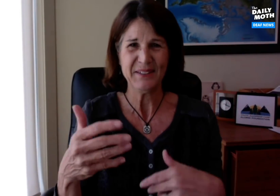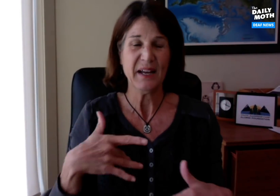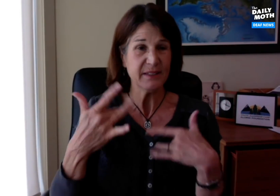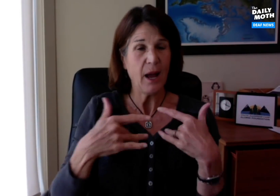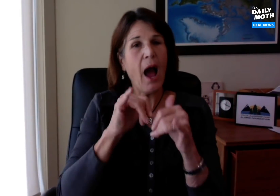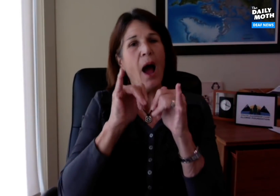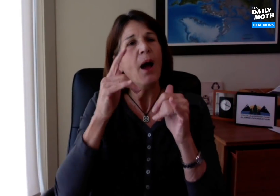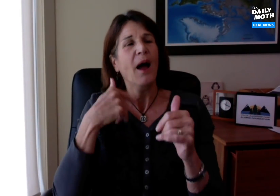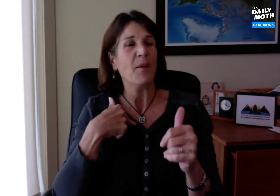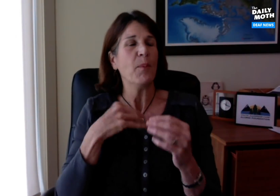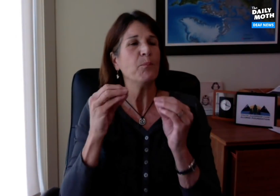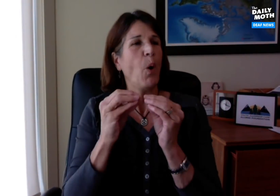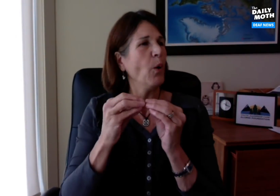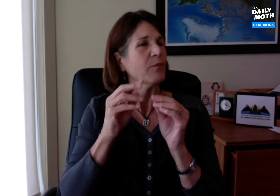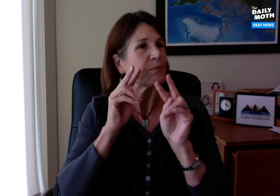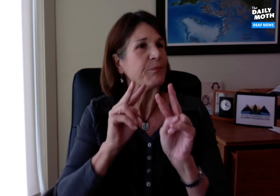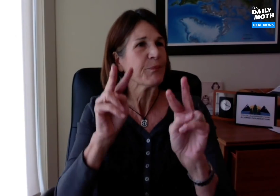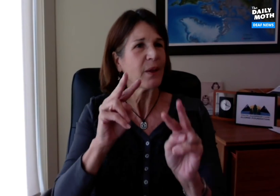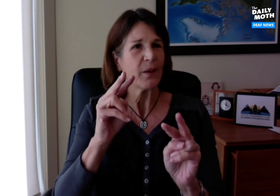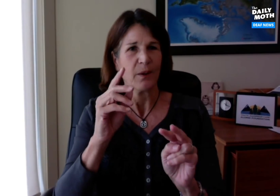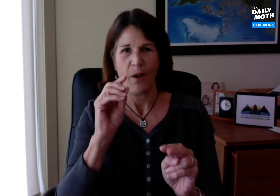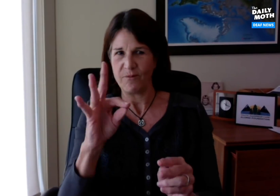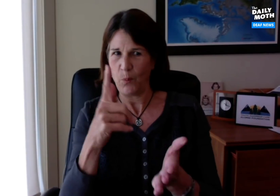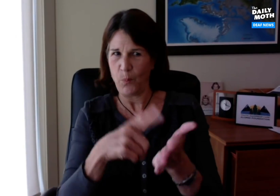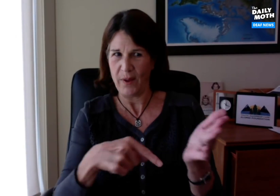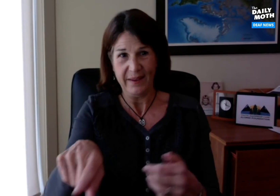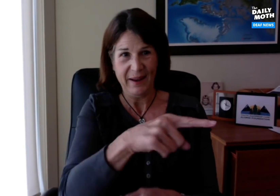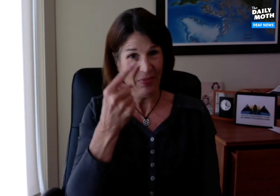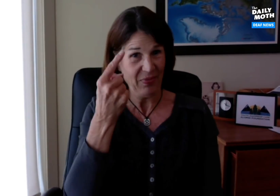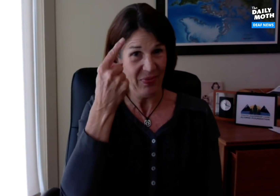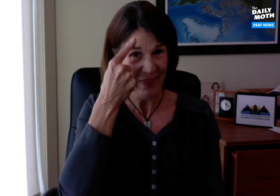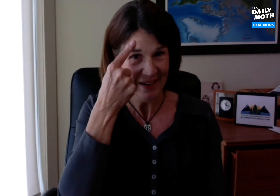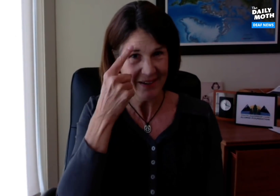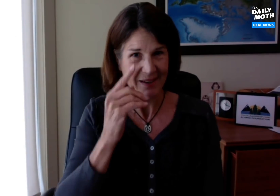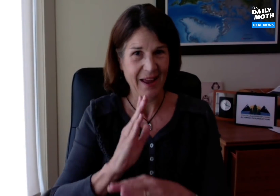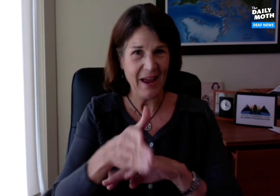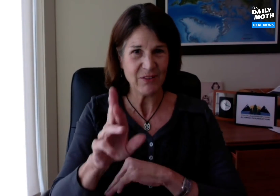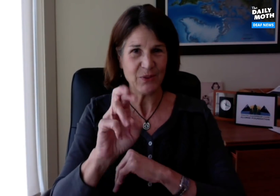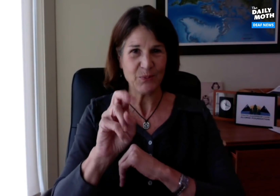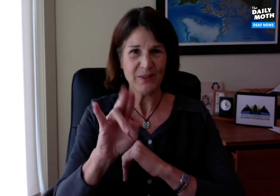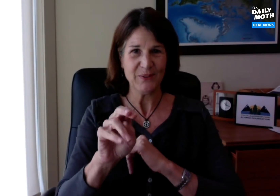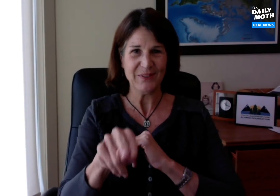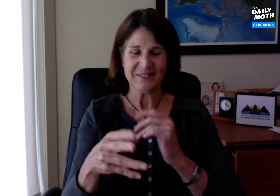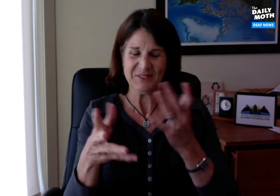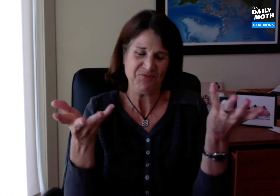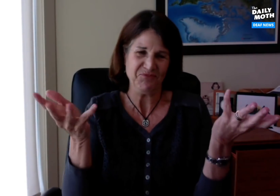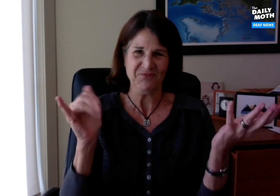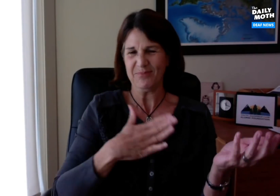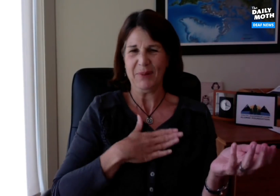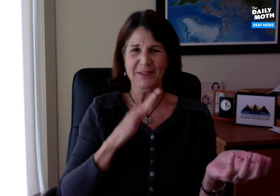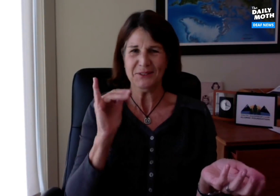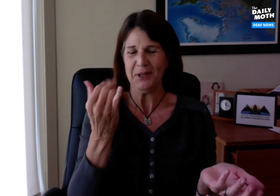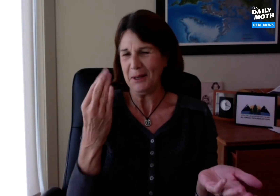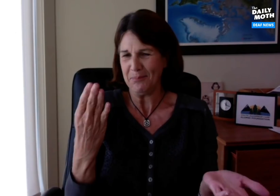It's excited and I'm mostly looking forward to see what they all will think after the reunion. That's my job anyhow.